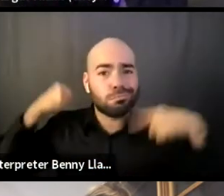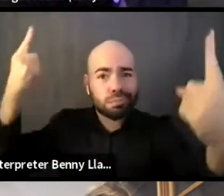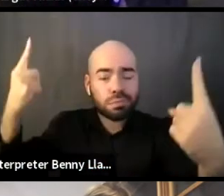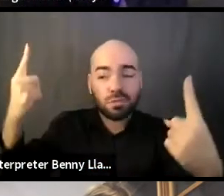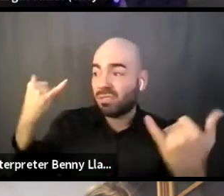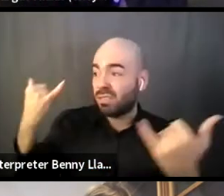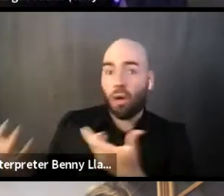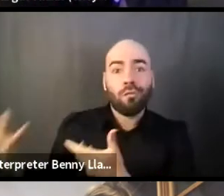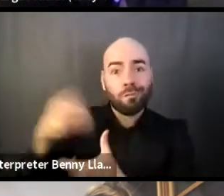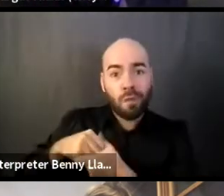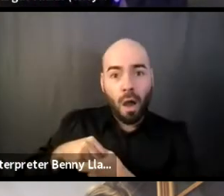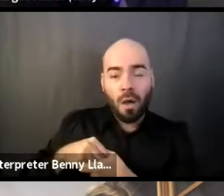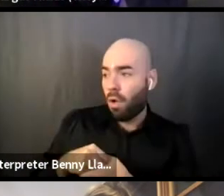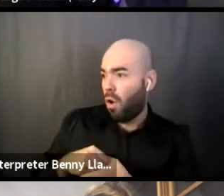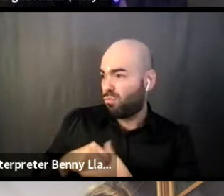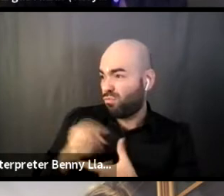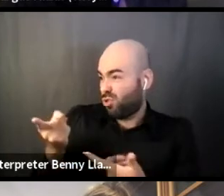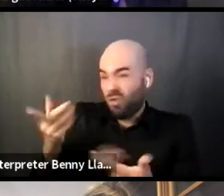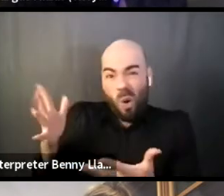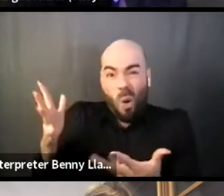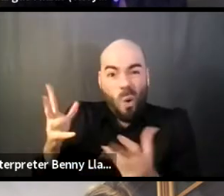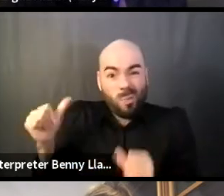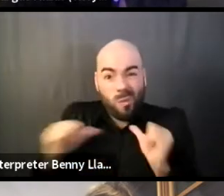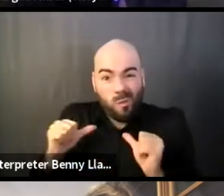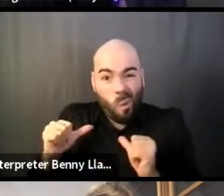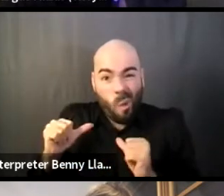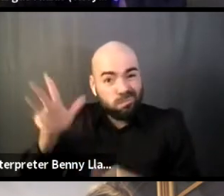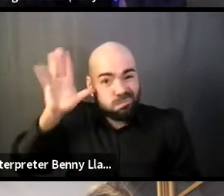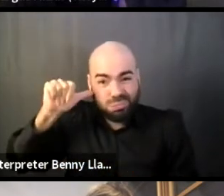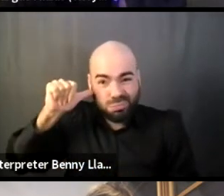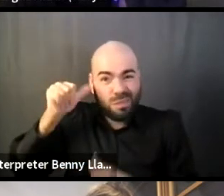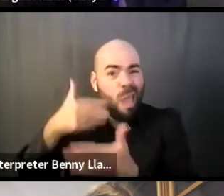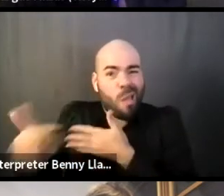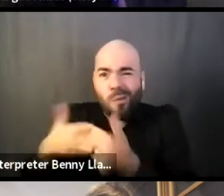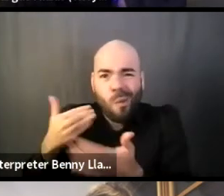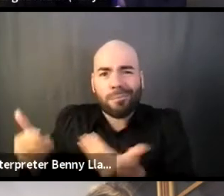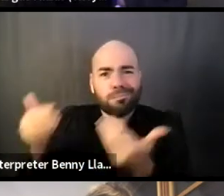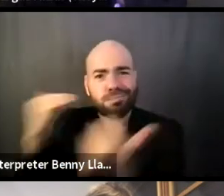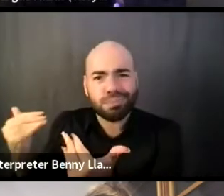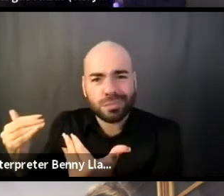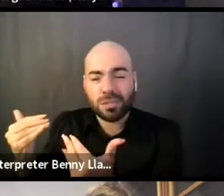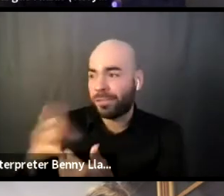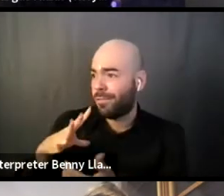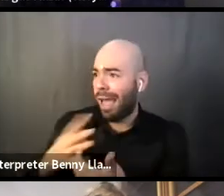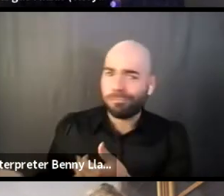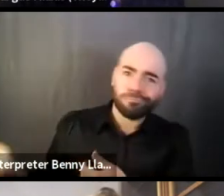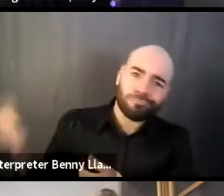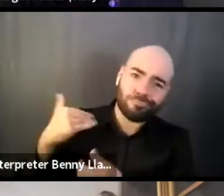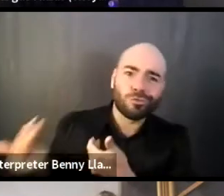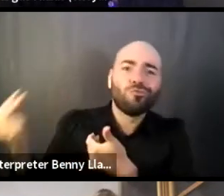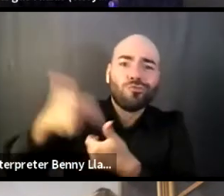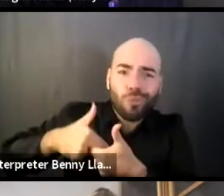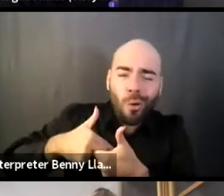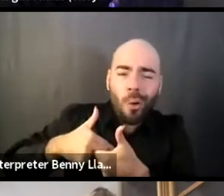let's do it over here, right? Balancing having spaces like that with the strategic